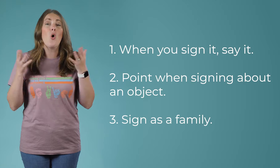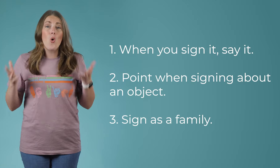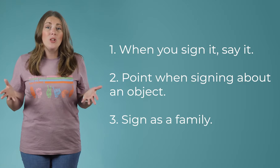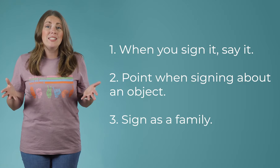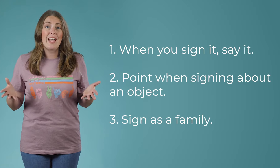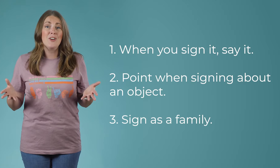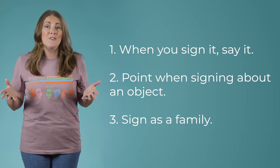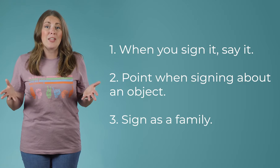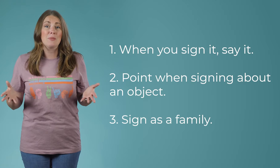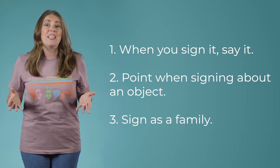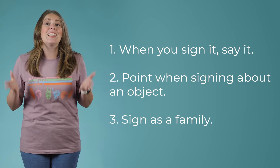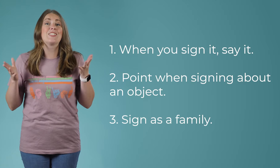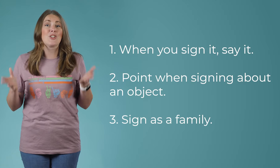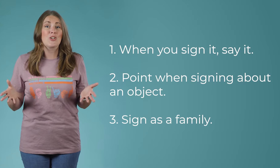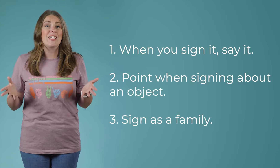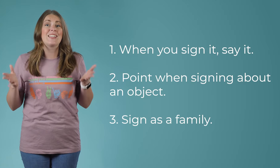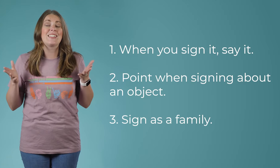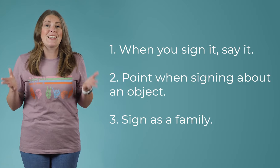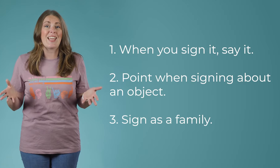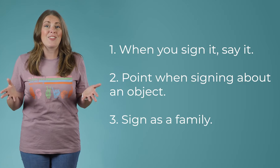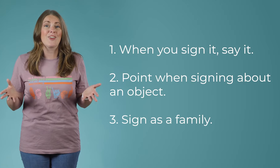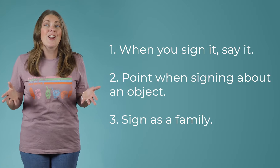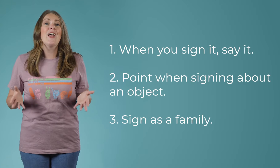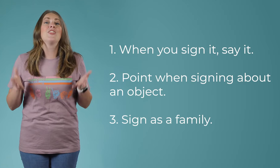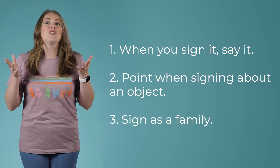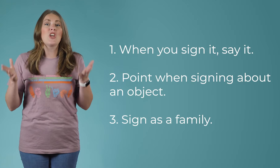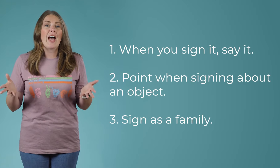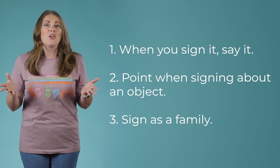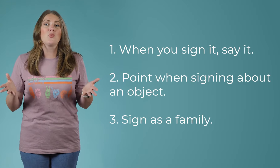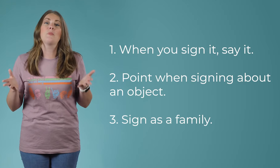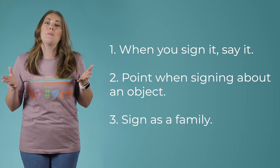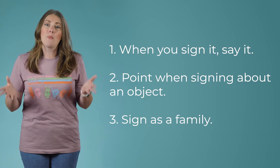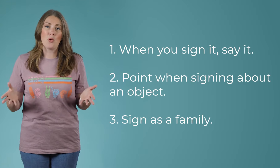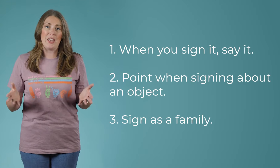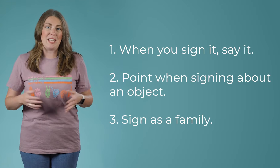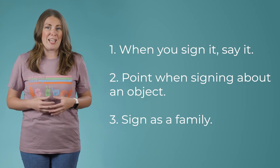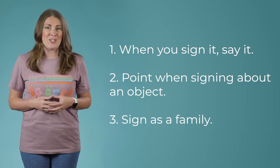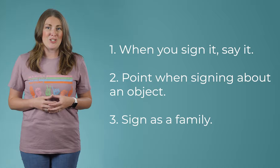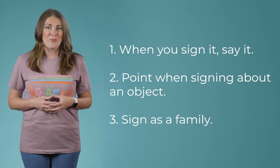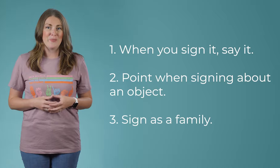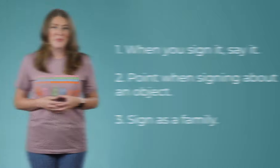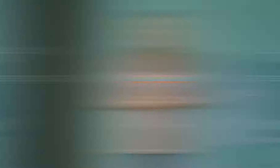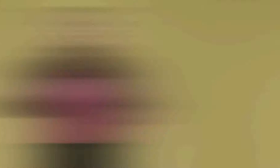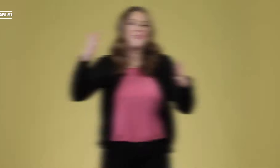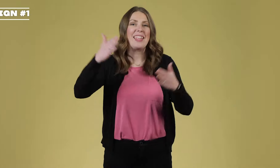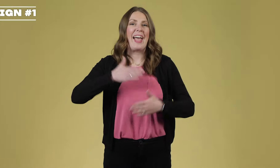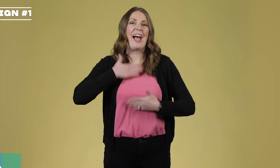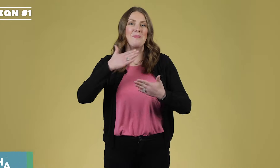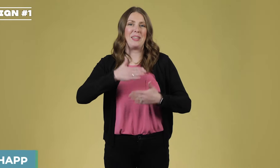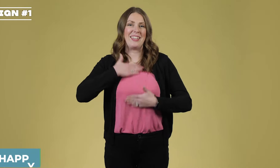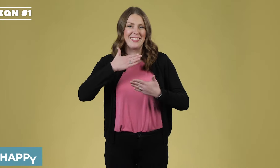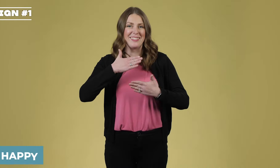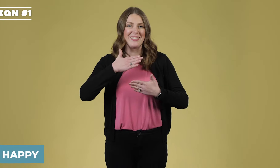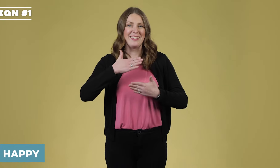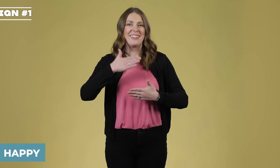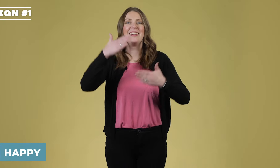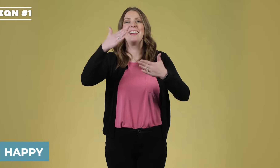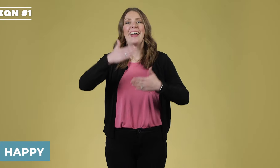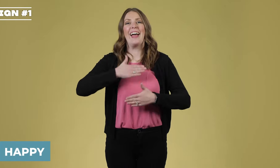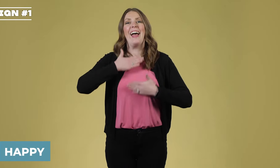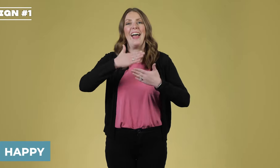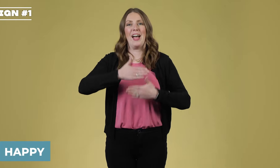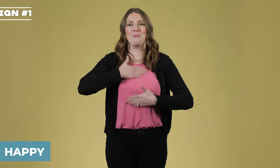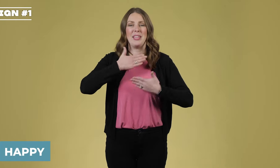whole entire family is learning this together, the child will be more engaged. 'Happy', 'happy',